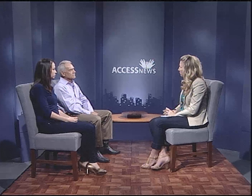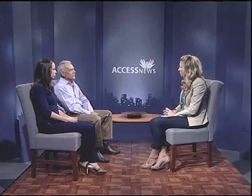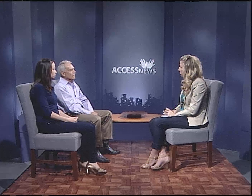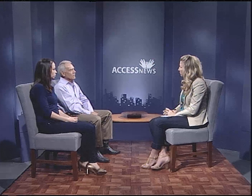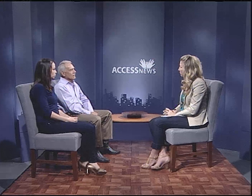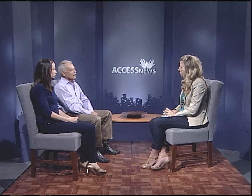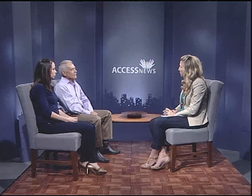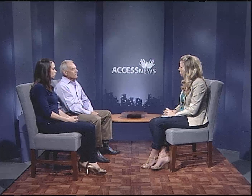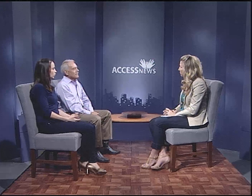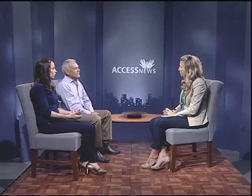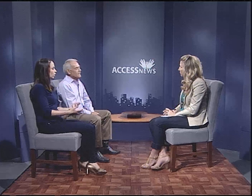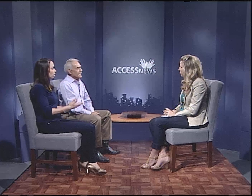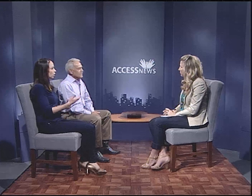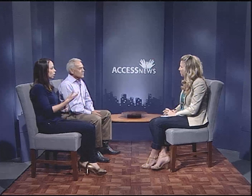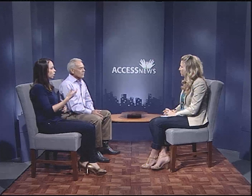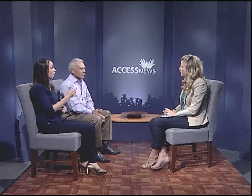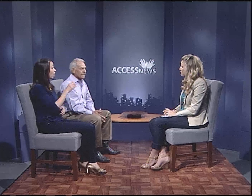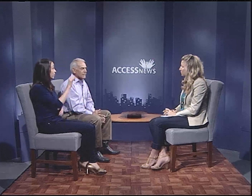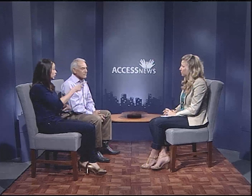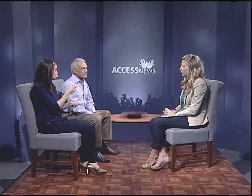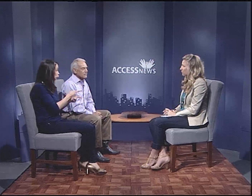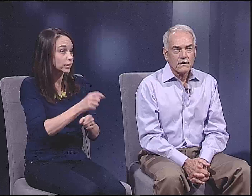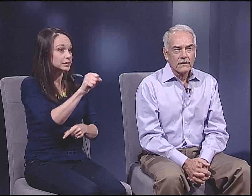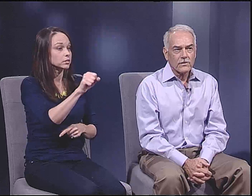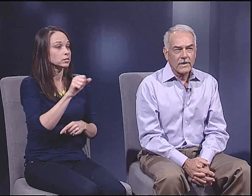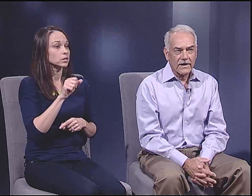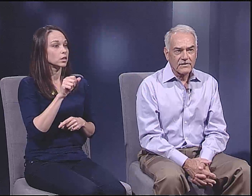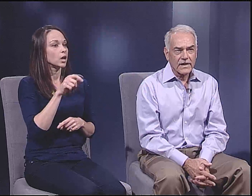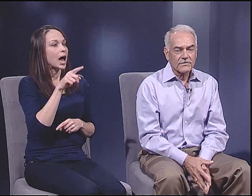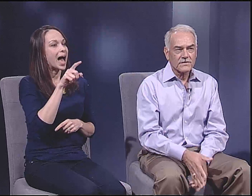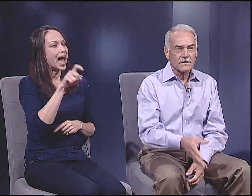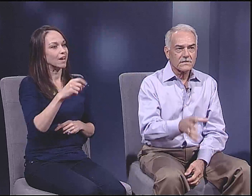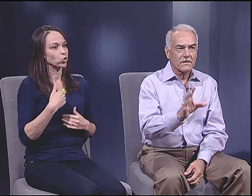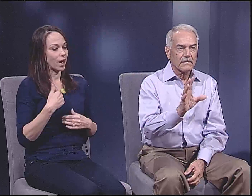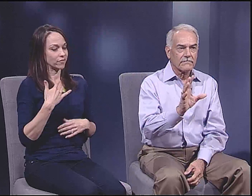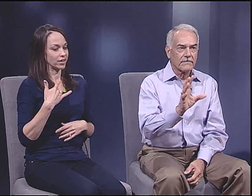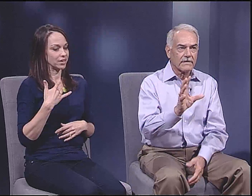Is that-- am I getting the gist of it? That is correct.